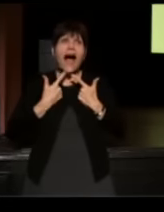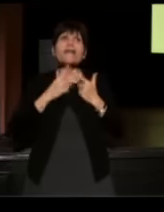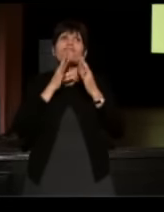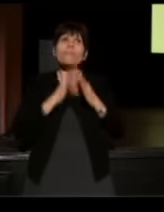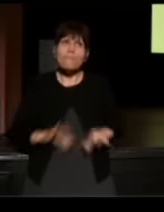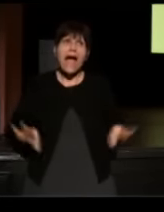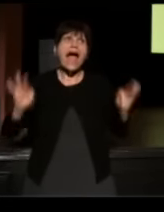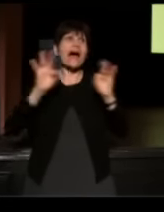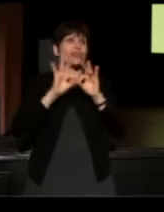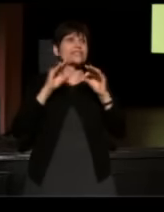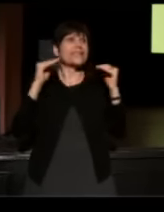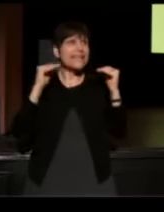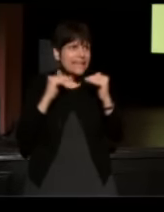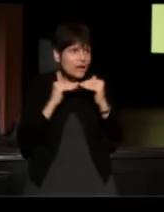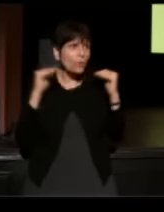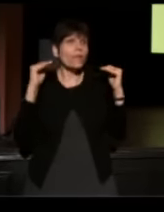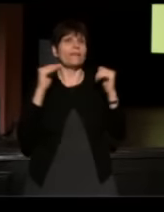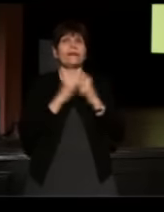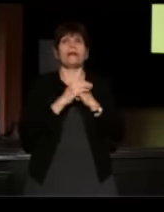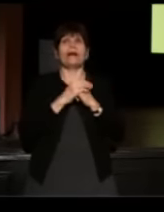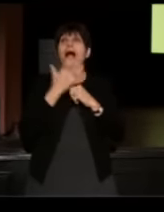and as I said before, how lucky we are to be alive